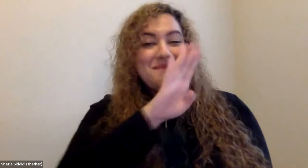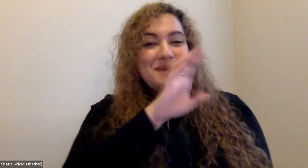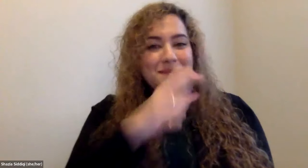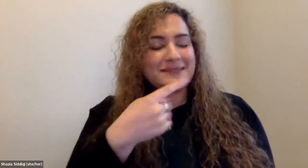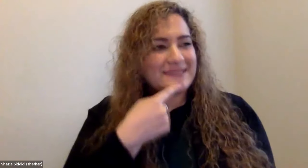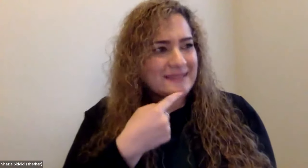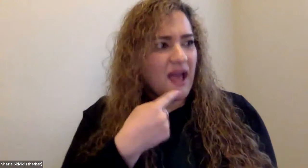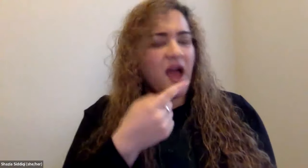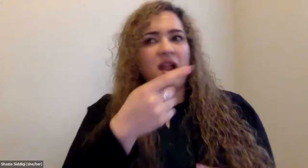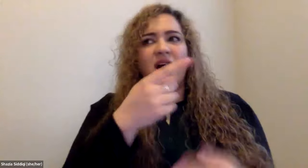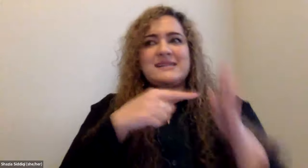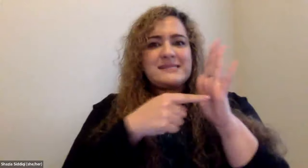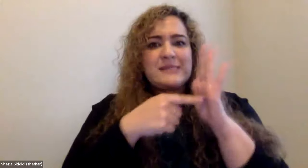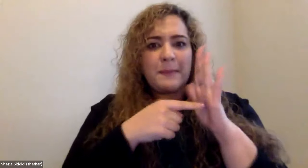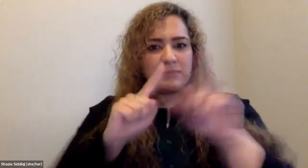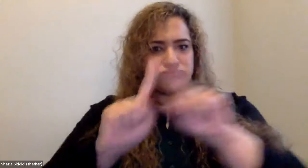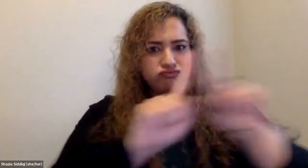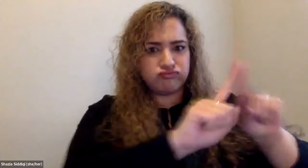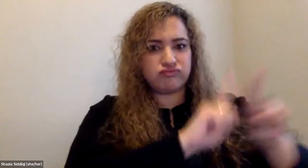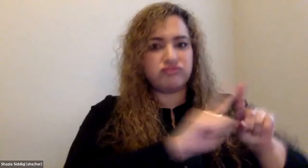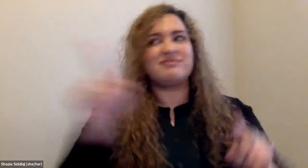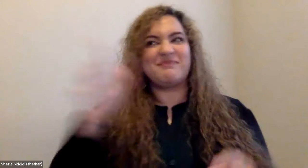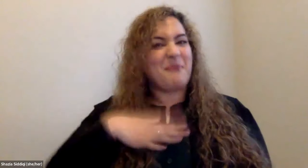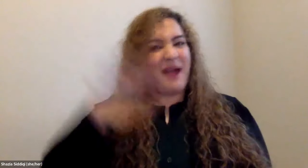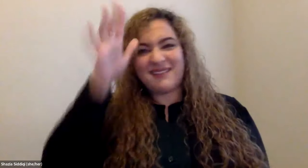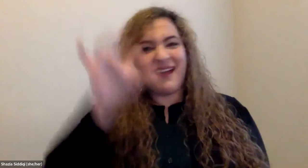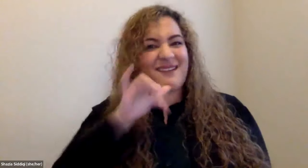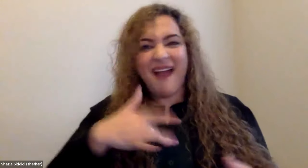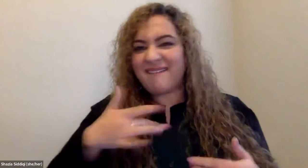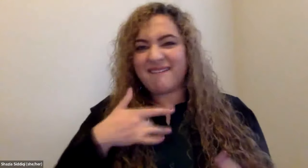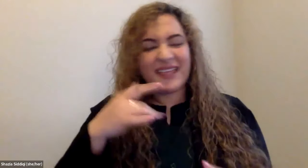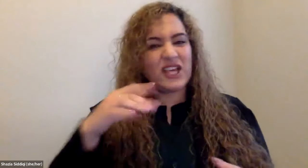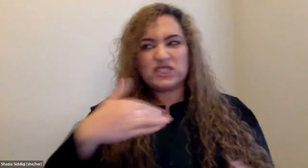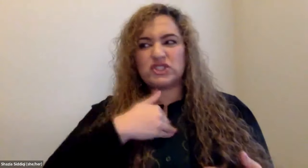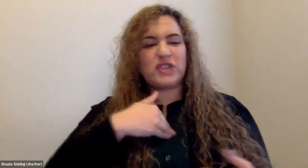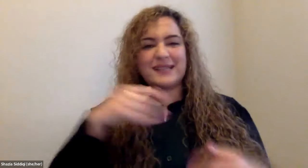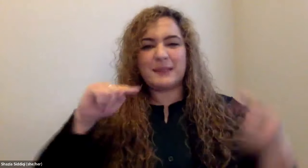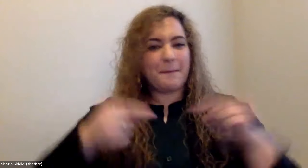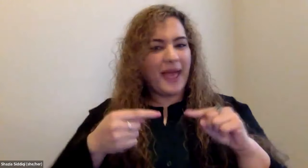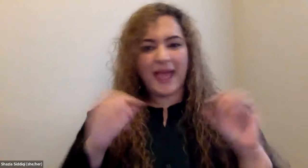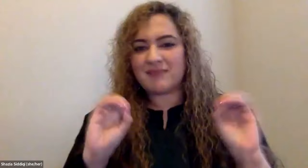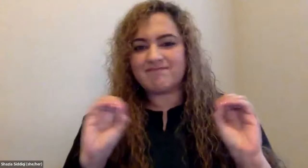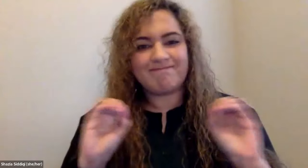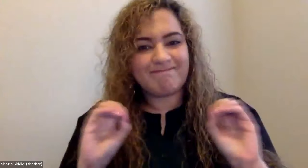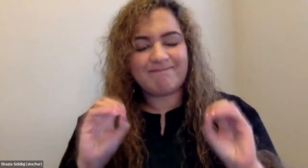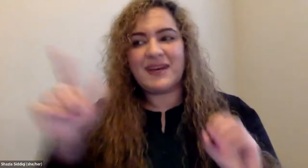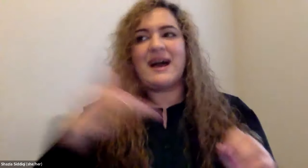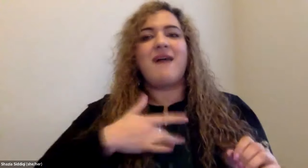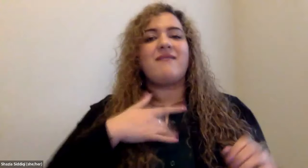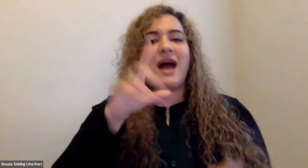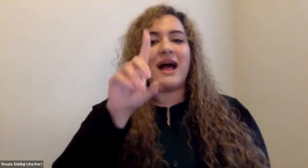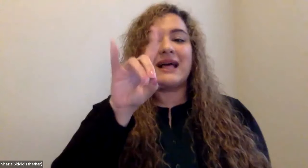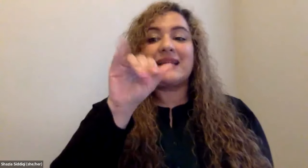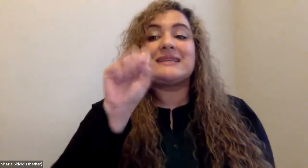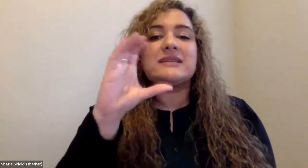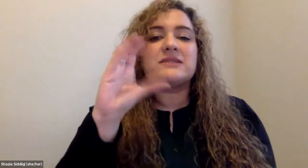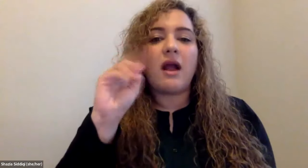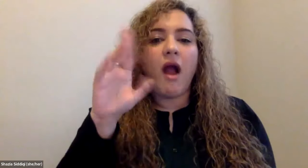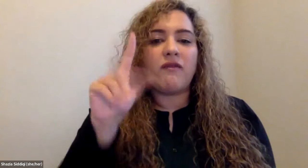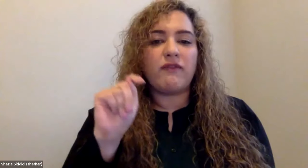Cristine Saunders: And so, like bb said, you know, sometimes the symptoms can vary and my father didn't feel the chest pain that sometimes is a symptom.